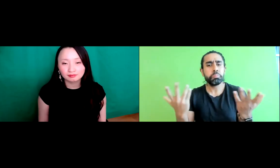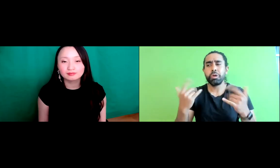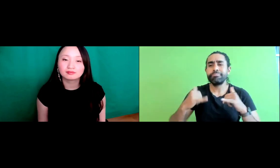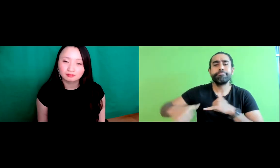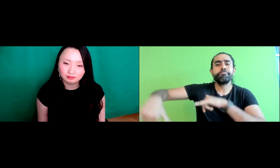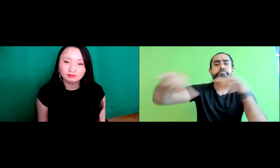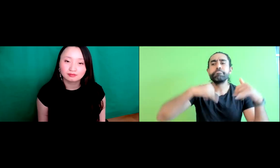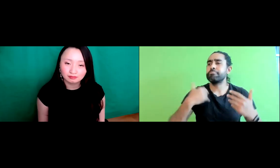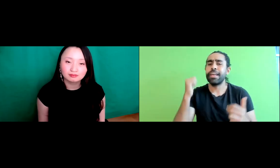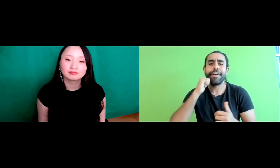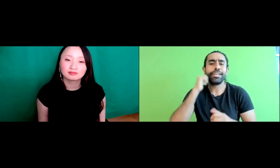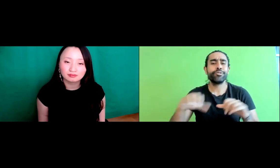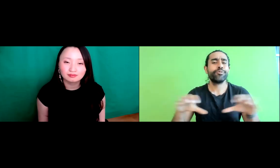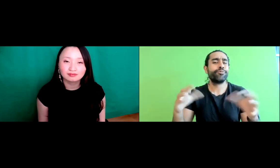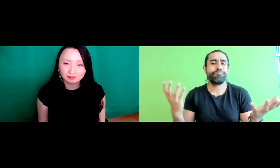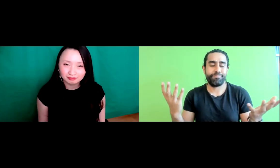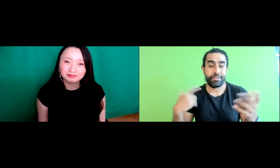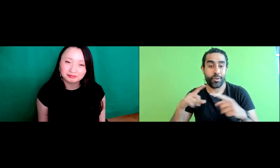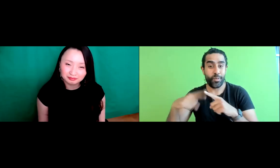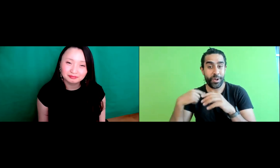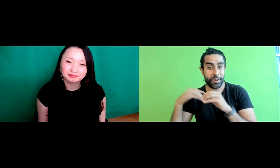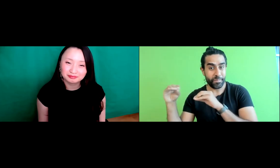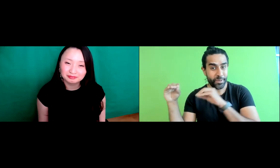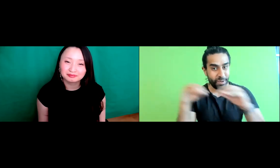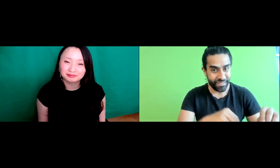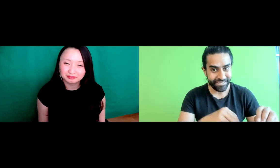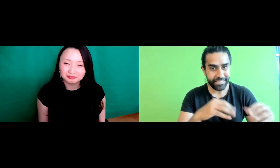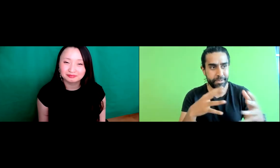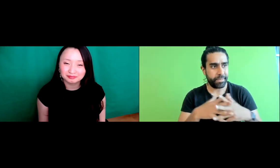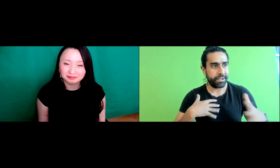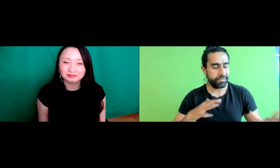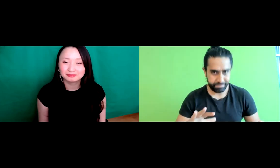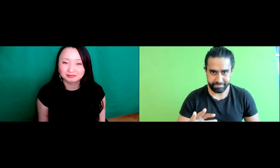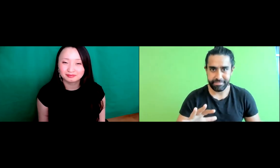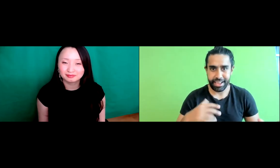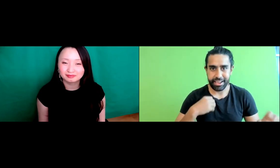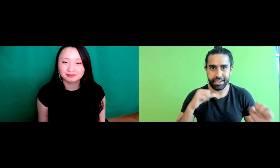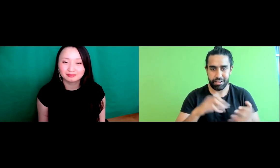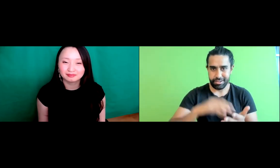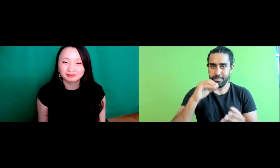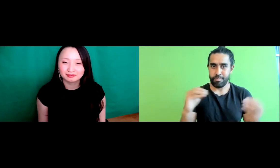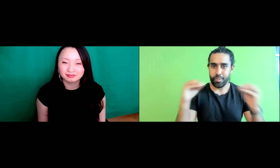I identified as Indian because everybody around me was Indian and so it was just who we were.